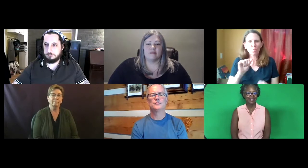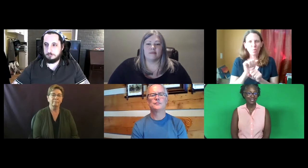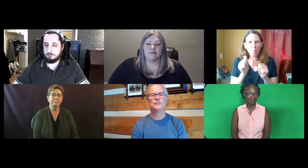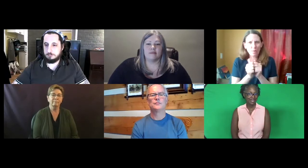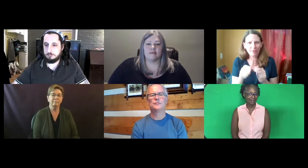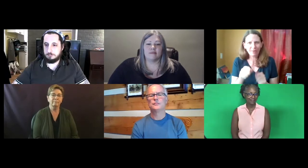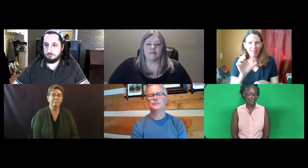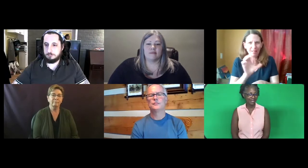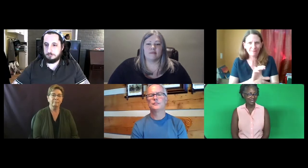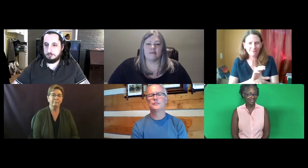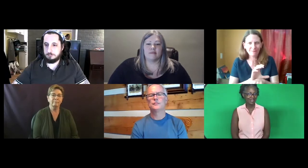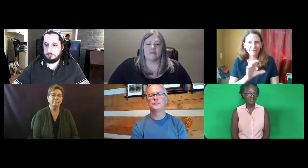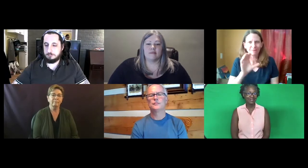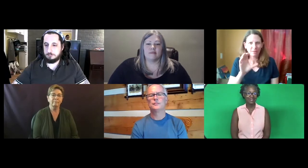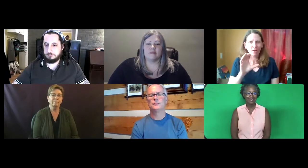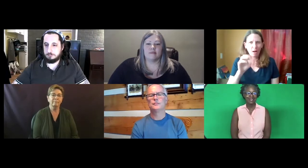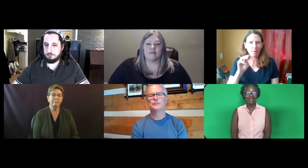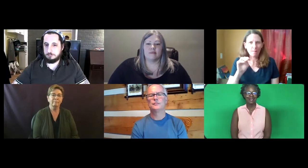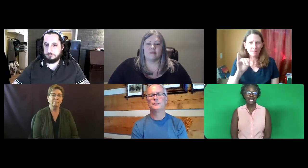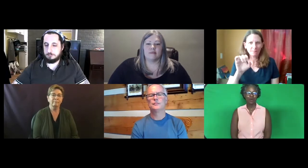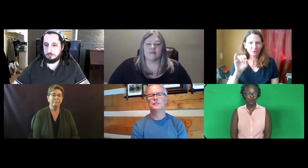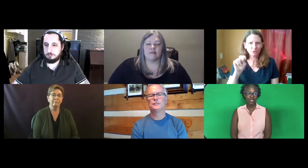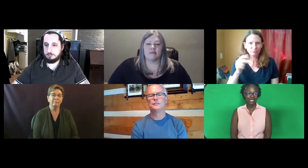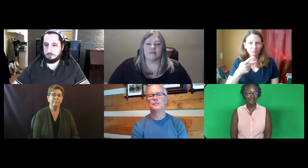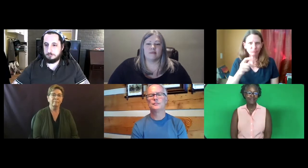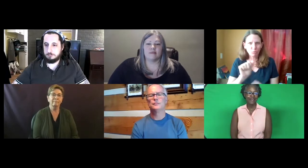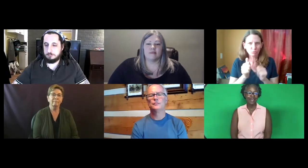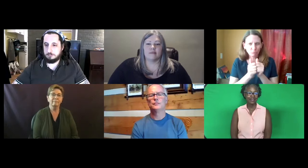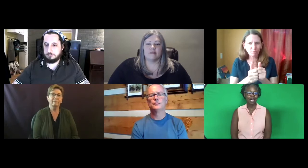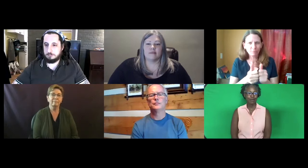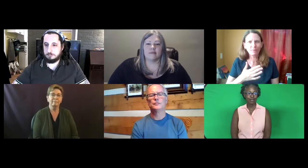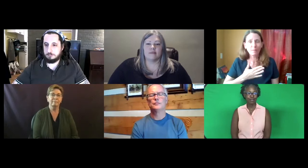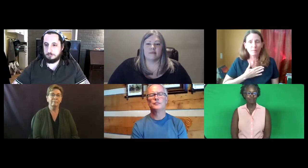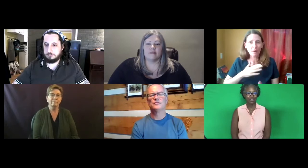This is my name in ASL. I work with Cliff at the Colorado Commission.